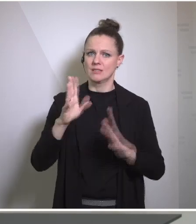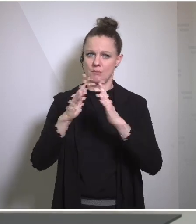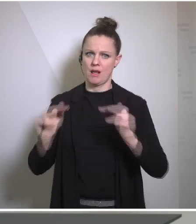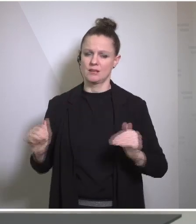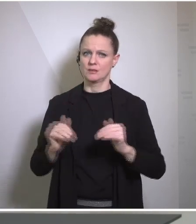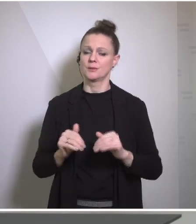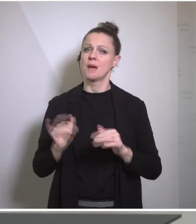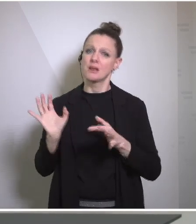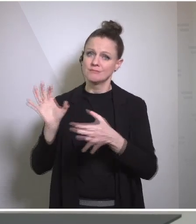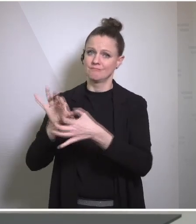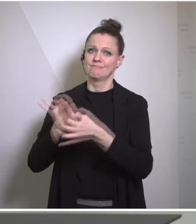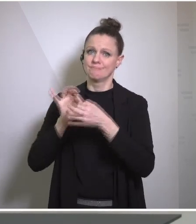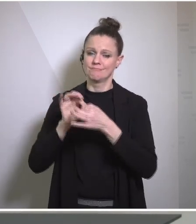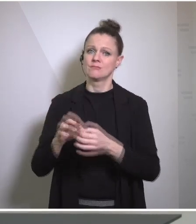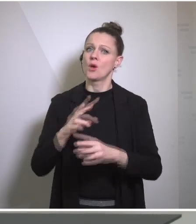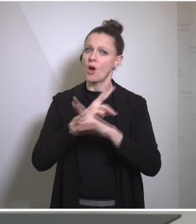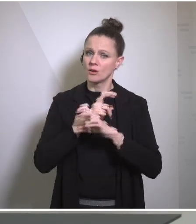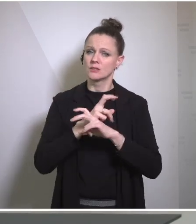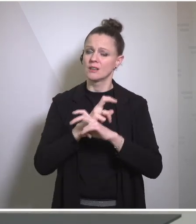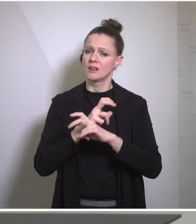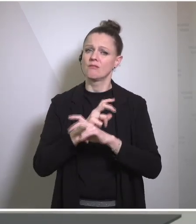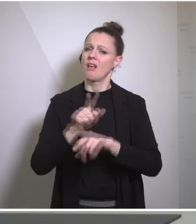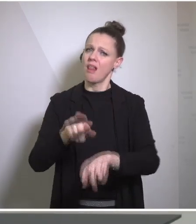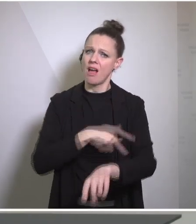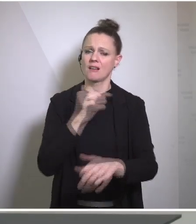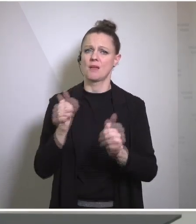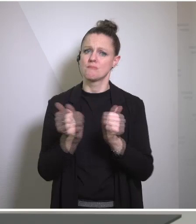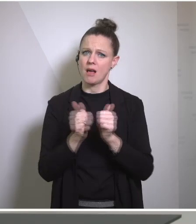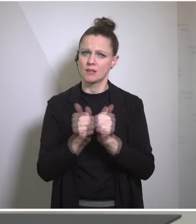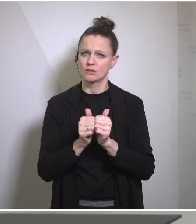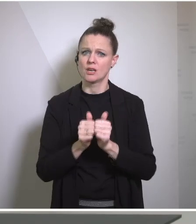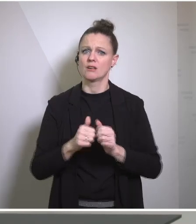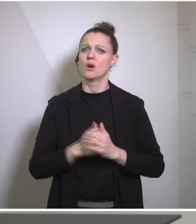to commend Austria's long-standing leadership and the Foreign Minister's personal leadership